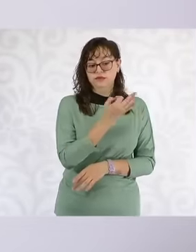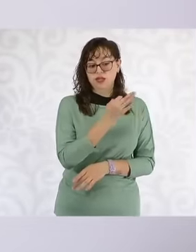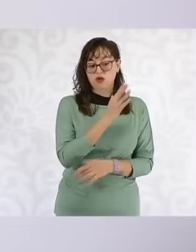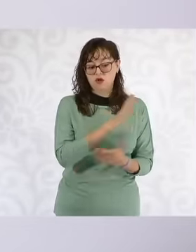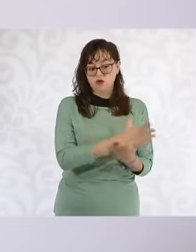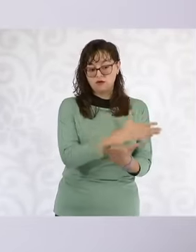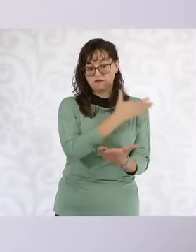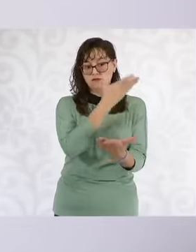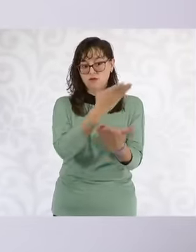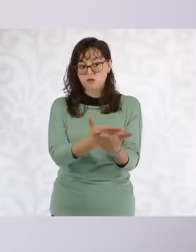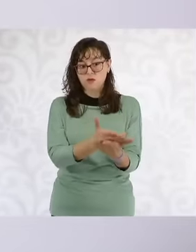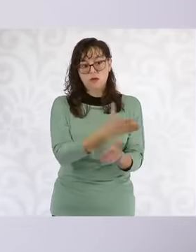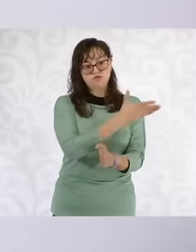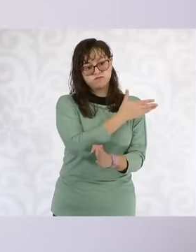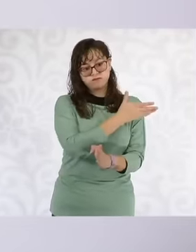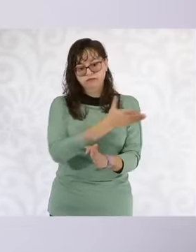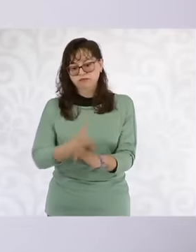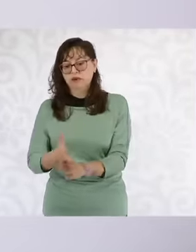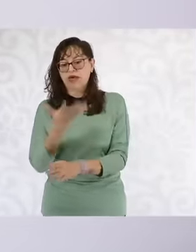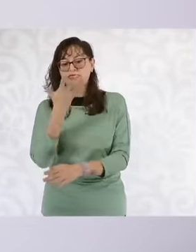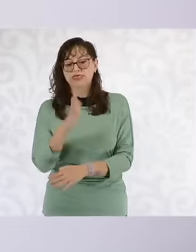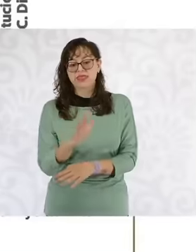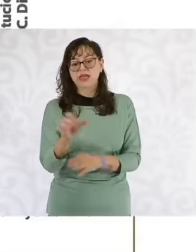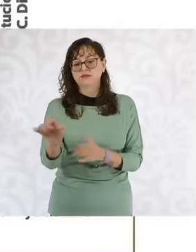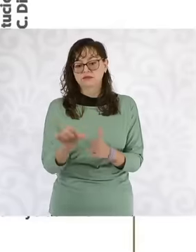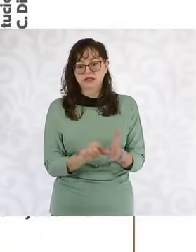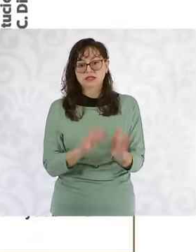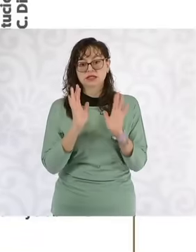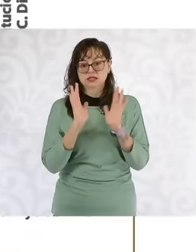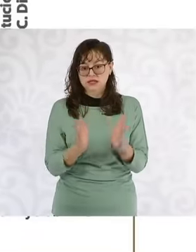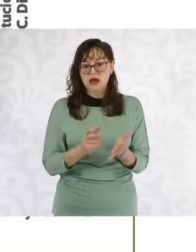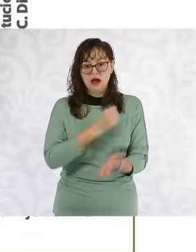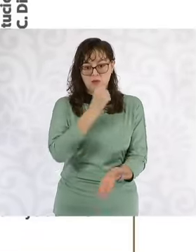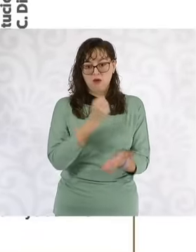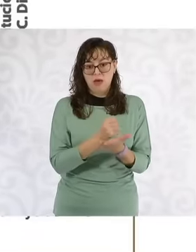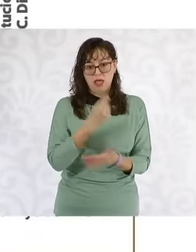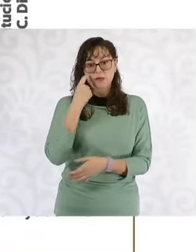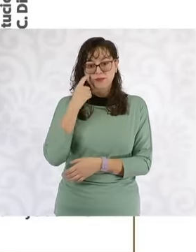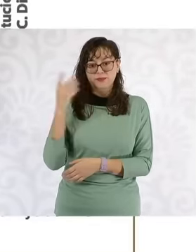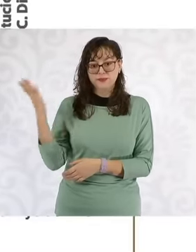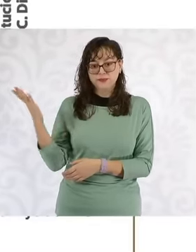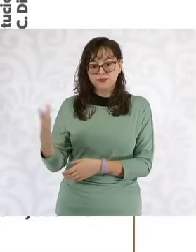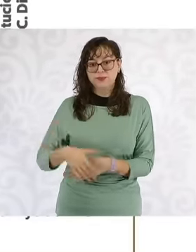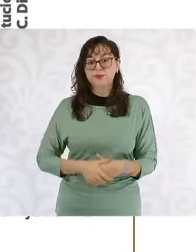months approval in both chambers and approval in most of the states of the republic today